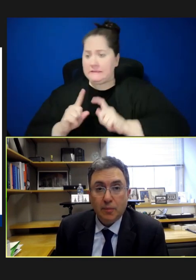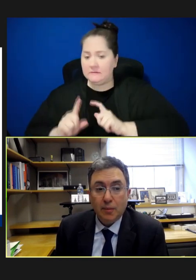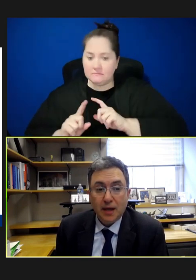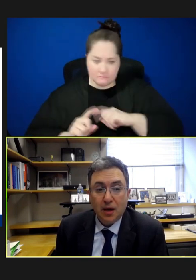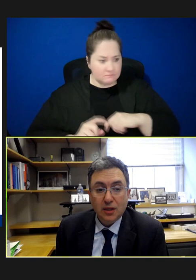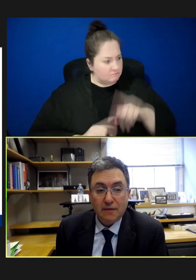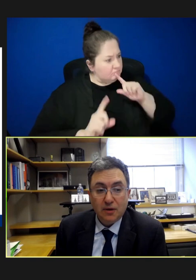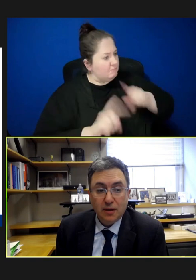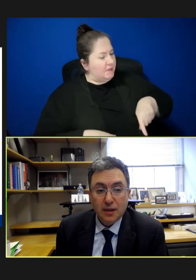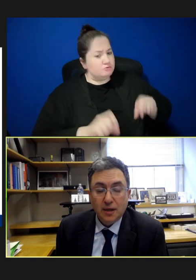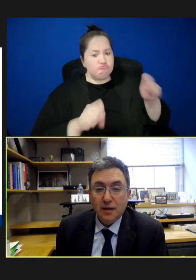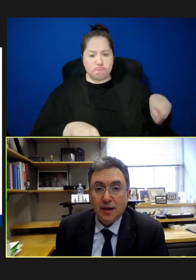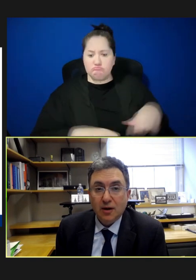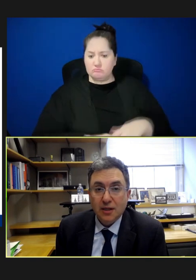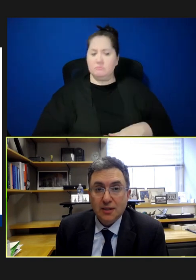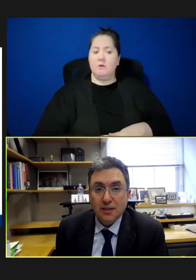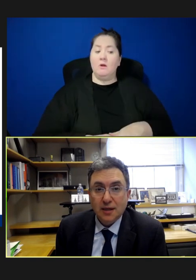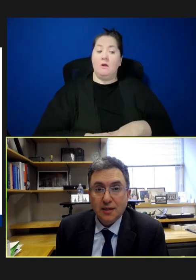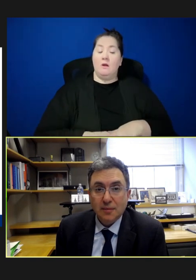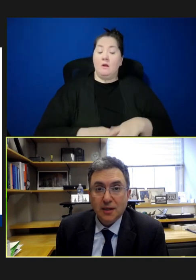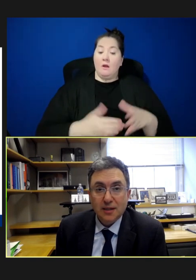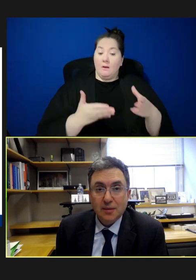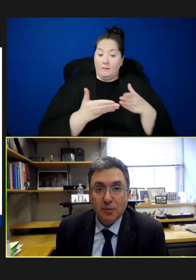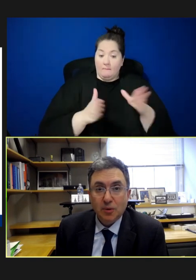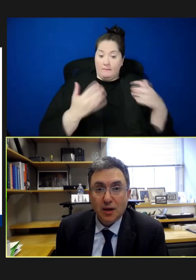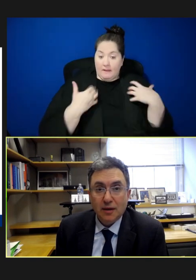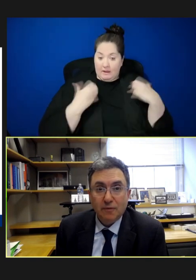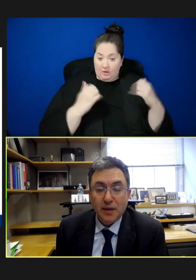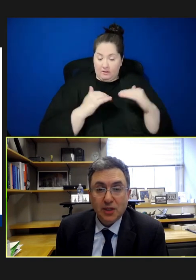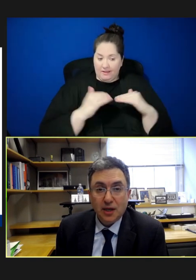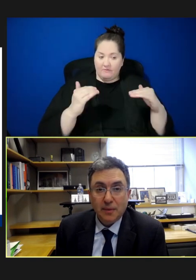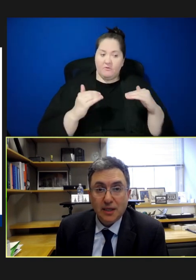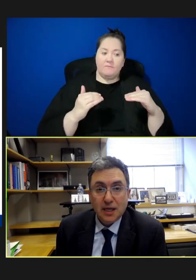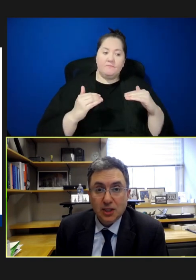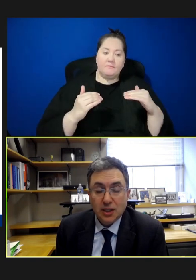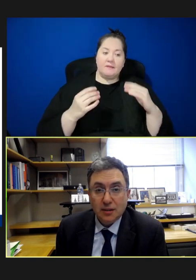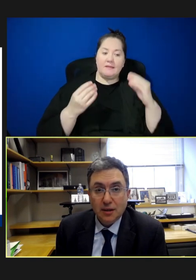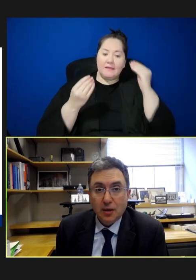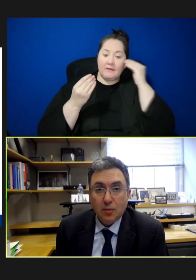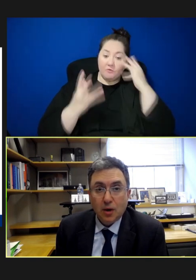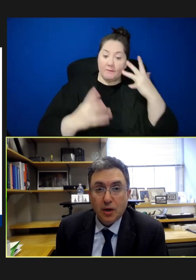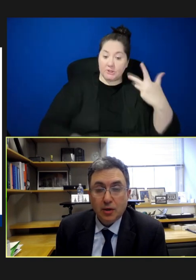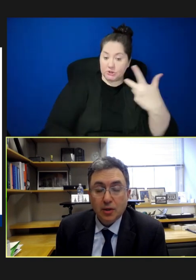public health level, there is something that some people call information immunization, where you're